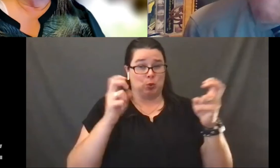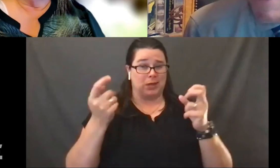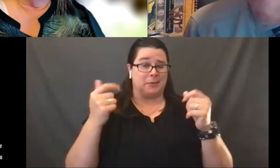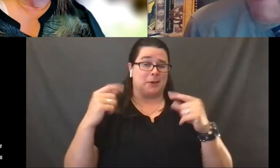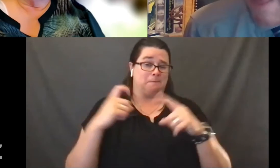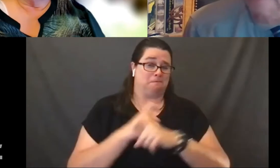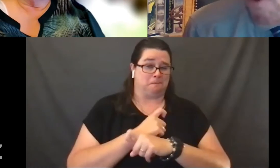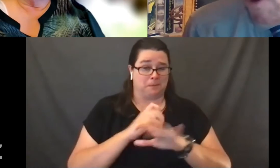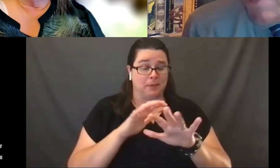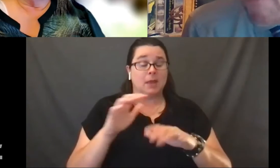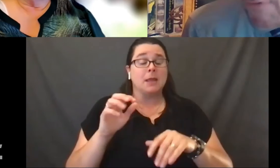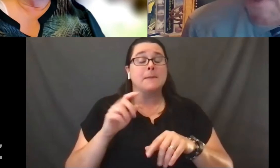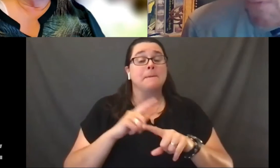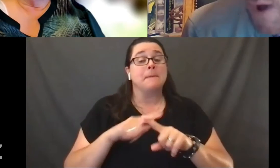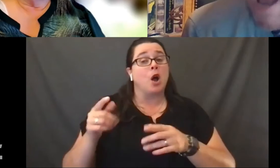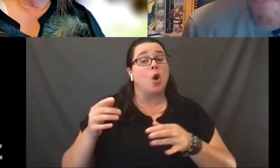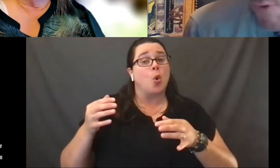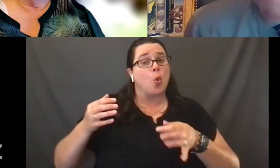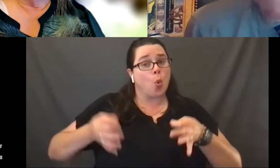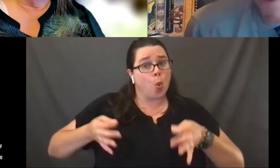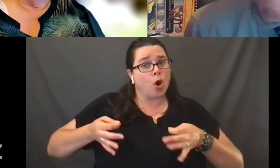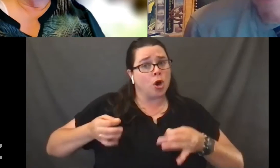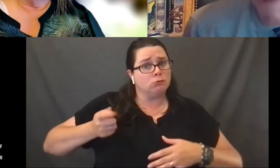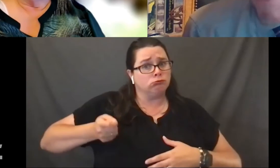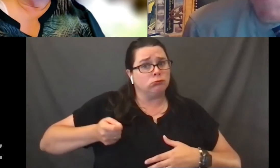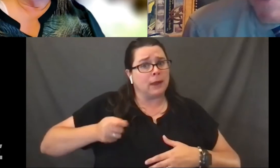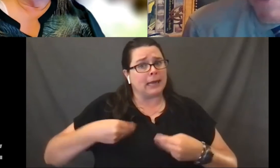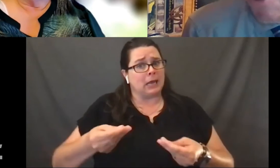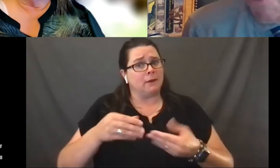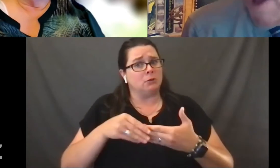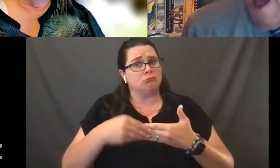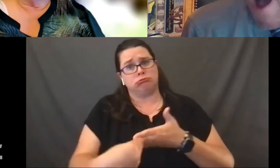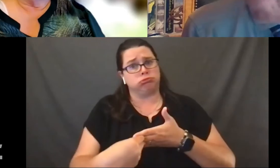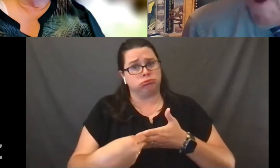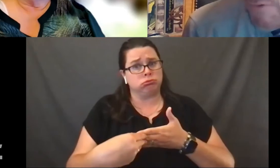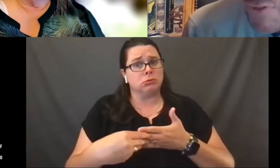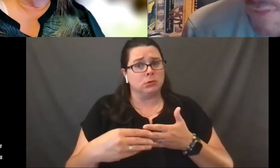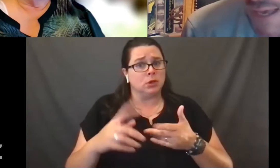given them a fairly wide breadth of capacity to post things